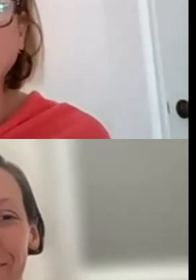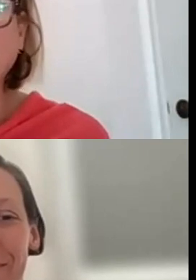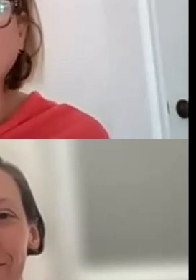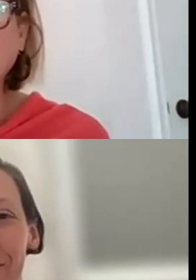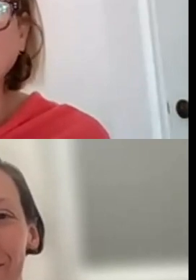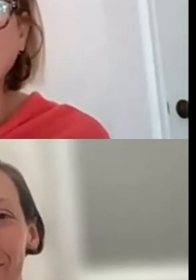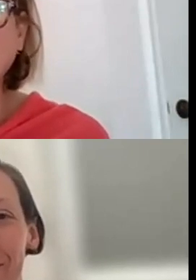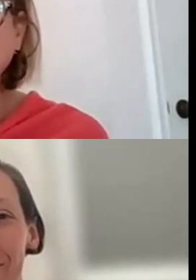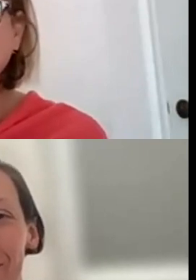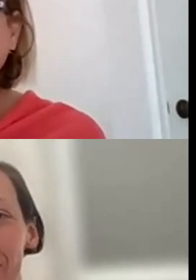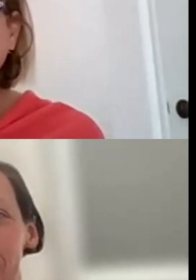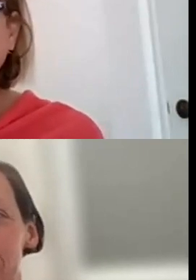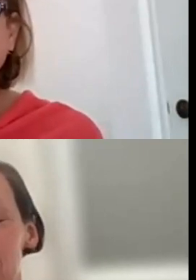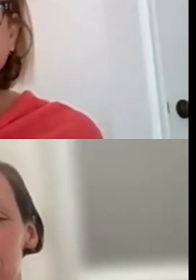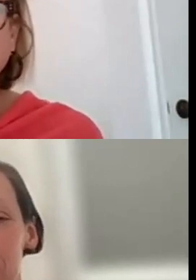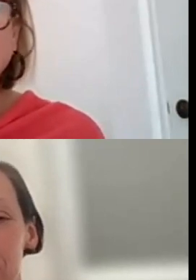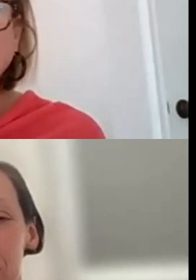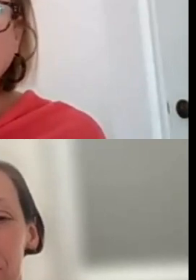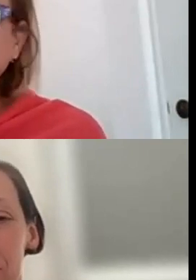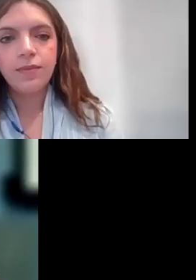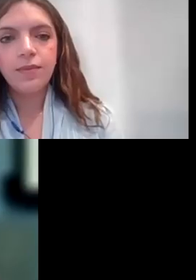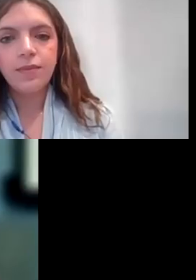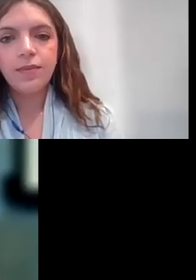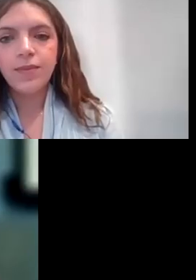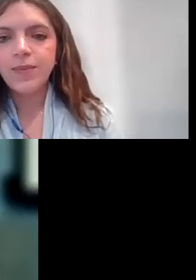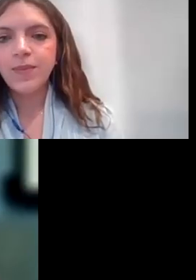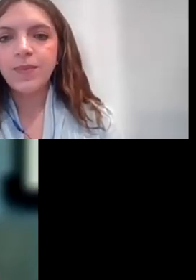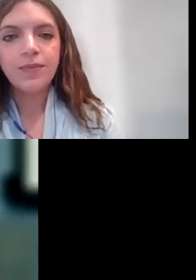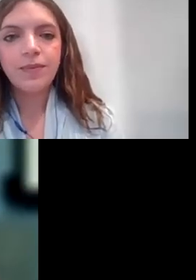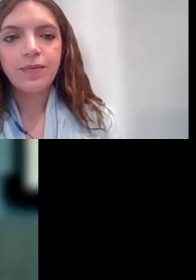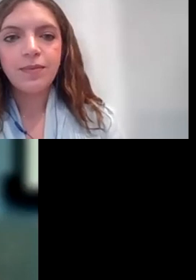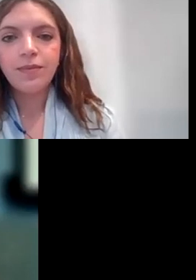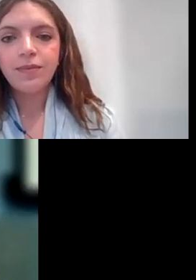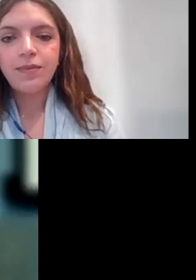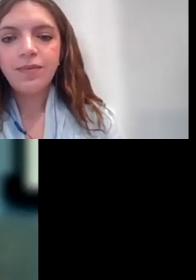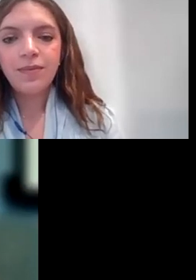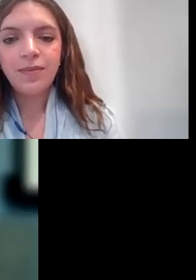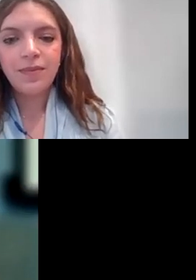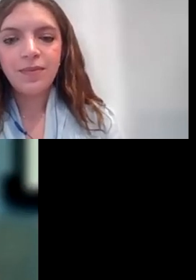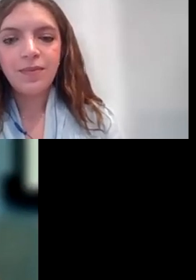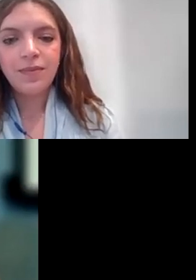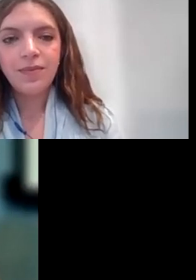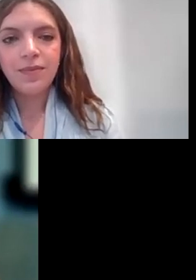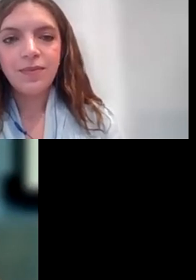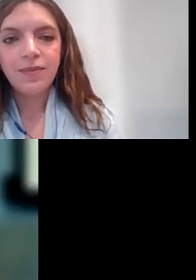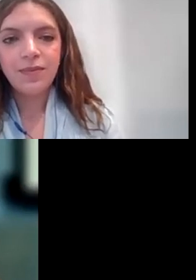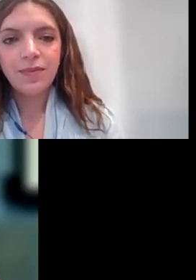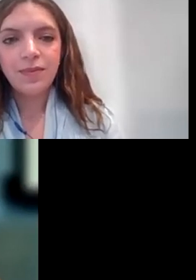FEEL FREE AT ANY TIME TO REACH OUT. OKAY, ERIN. HOW DOES IT LOOK? DO WE HAVE SOME QUESTIONS?